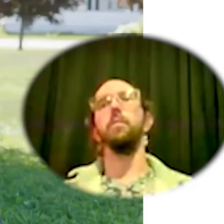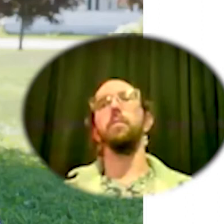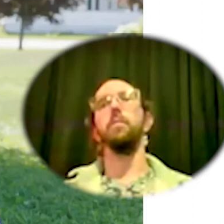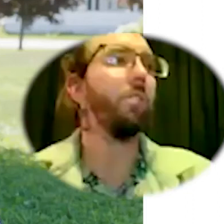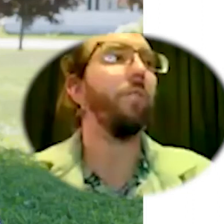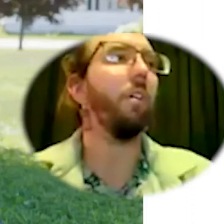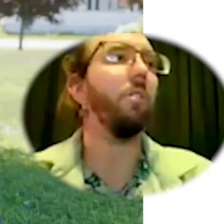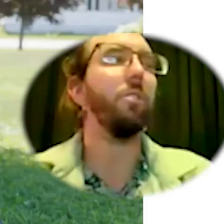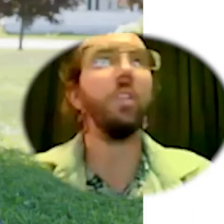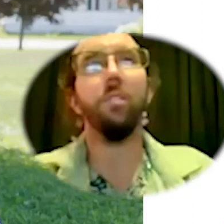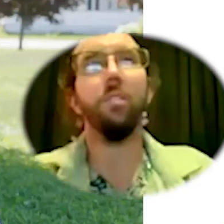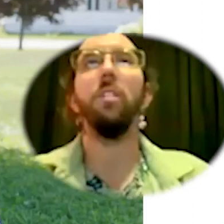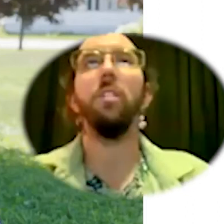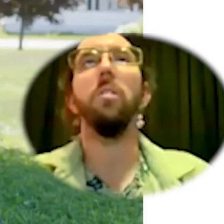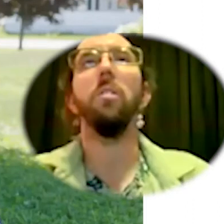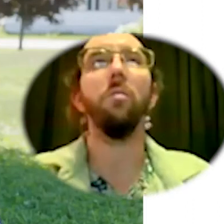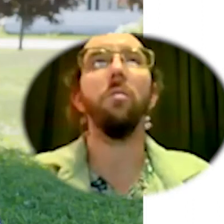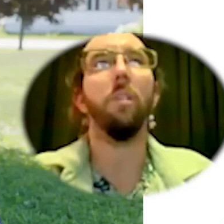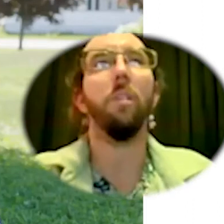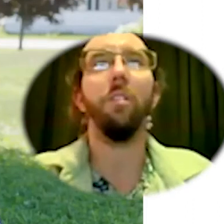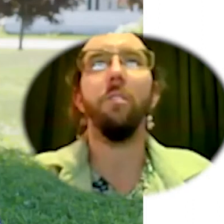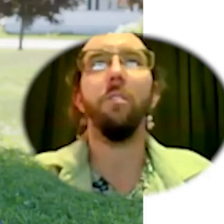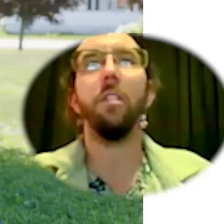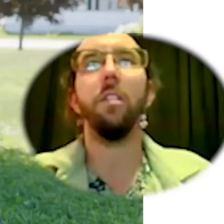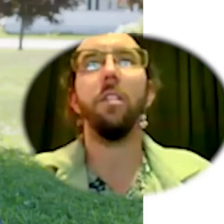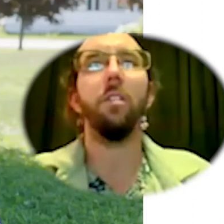example for us to follow with so many other refugee communities who are coming to the united